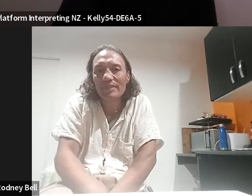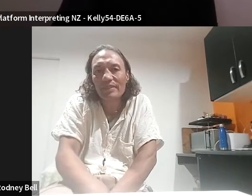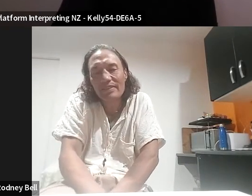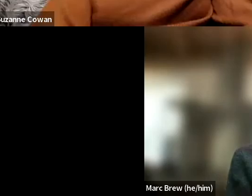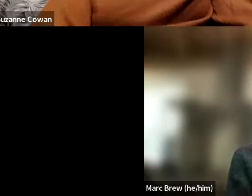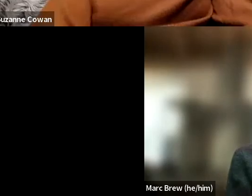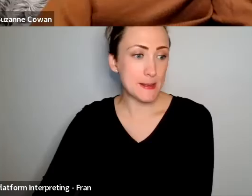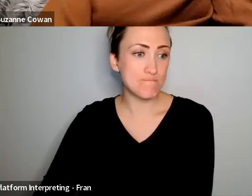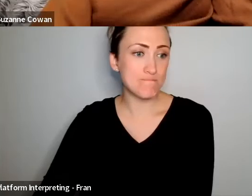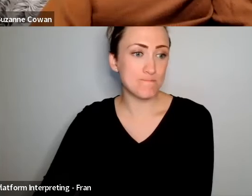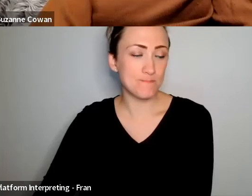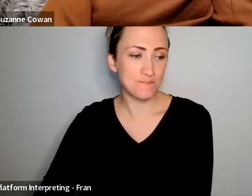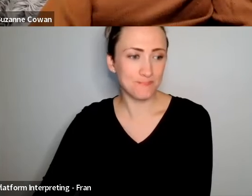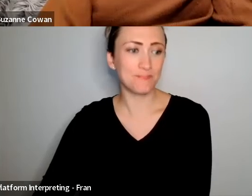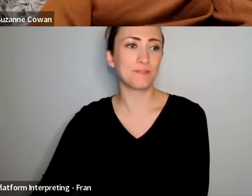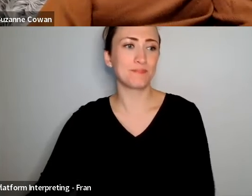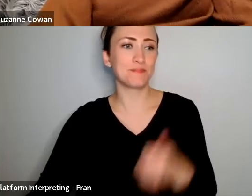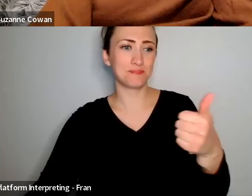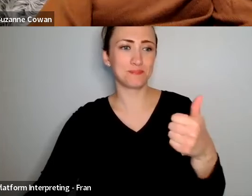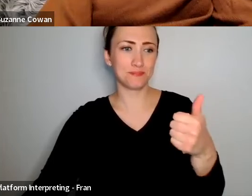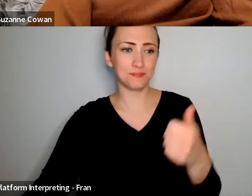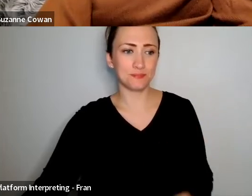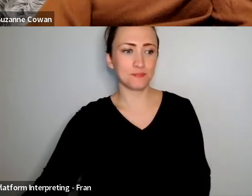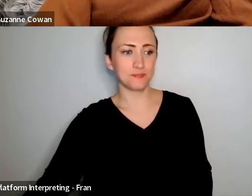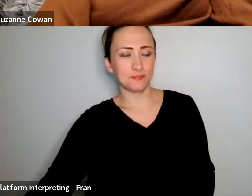and yeah feel free to jump in Rodney and Lusi